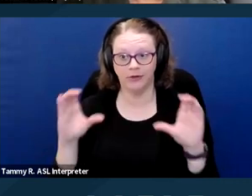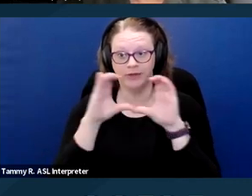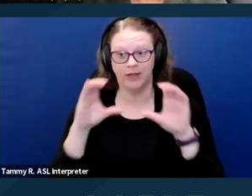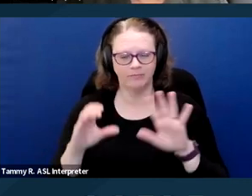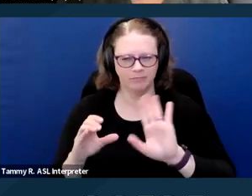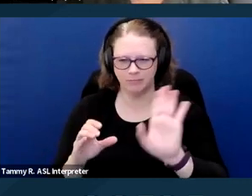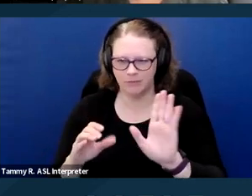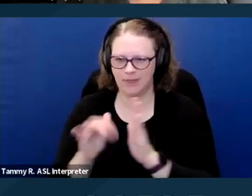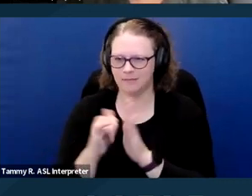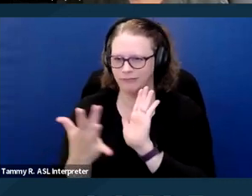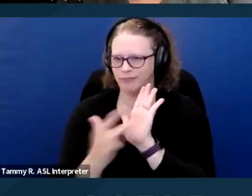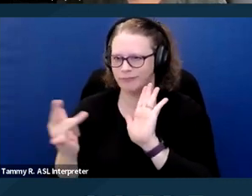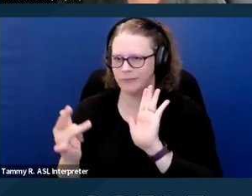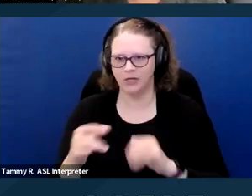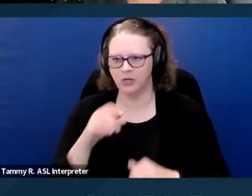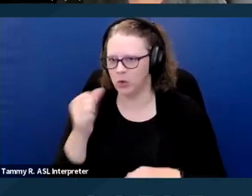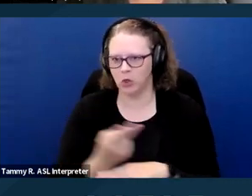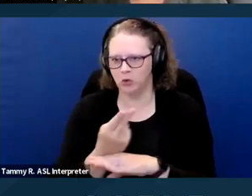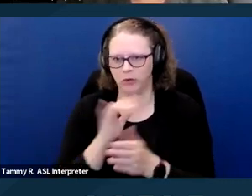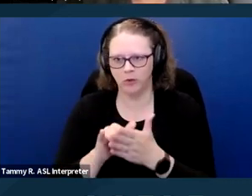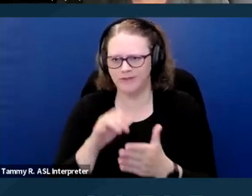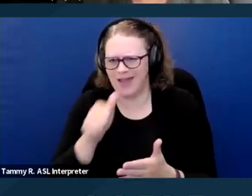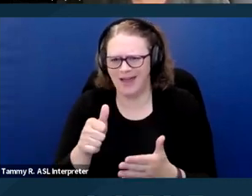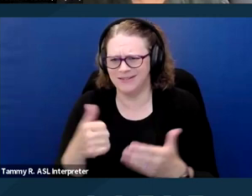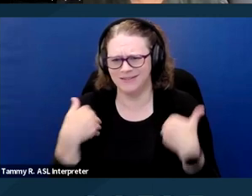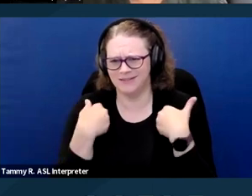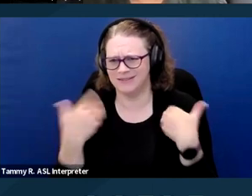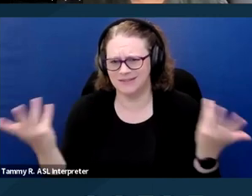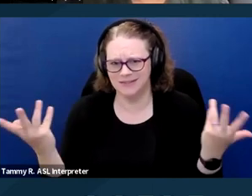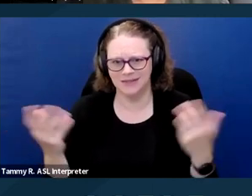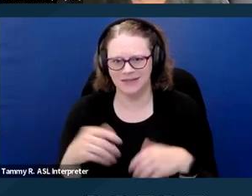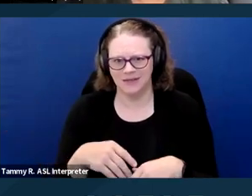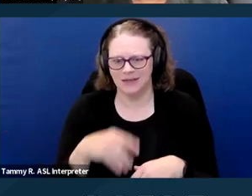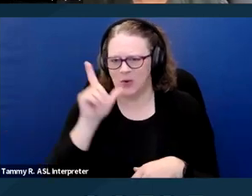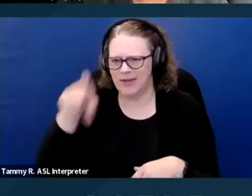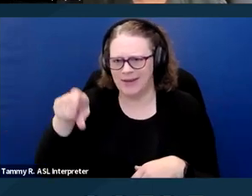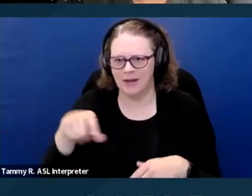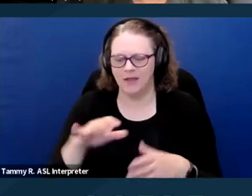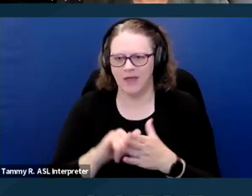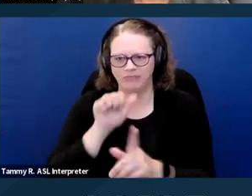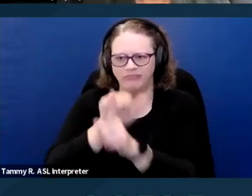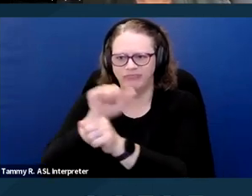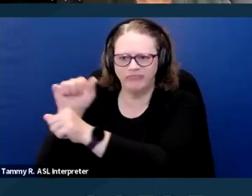And I would recommend that people not use those types of services. Largely, they're fraudulent.